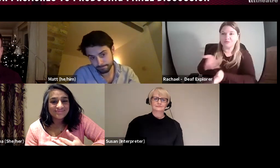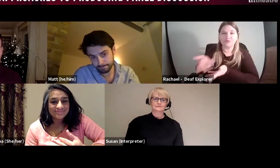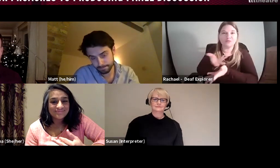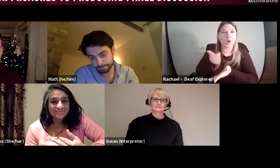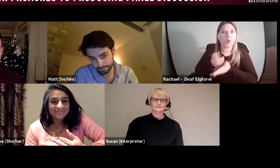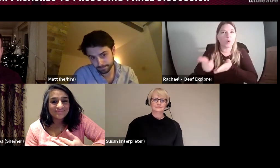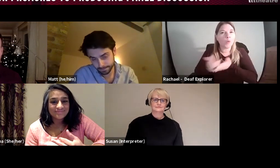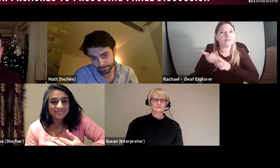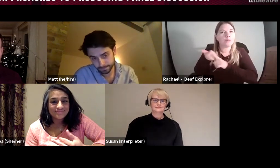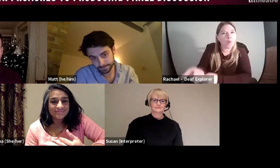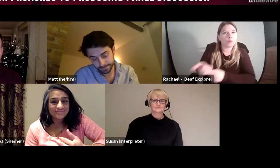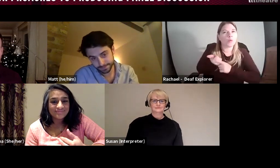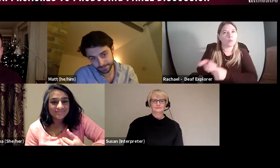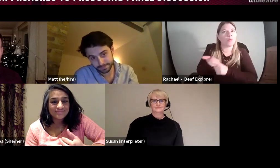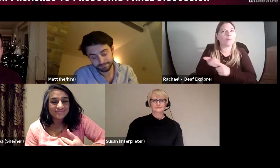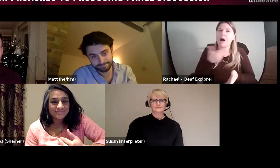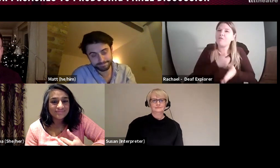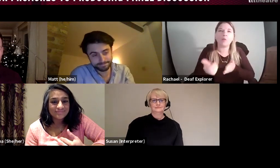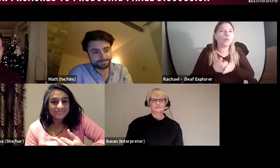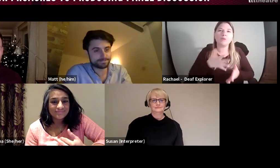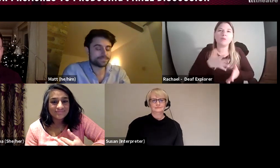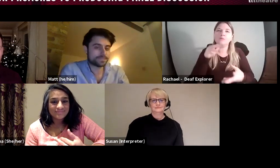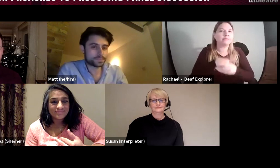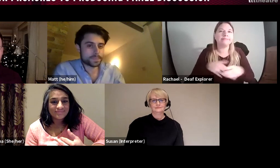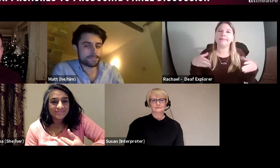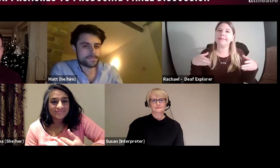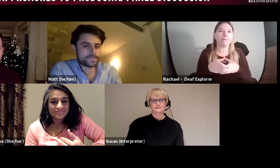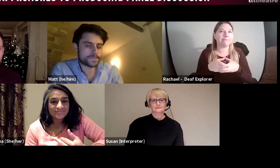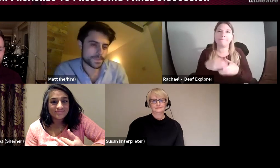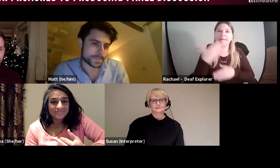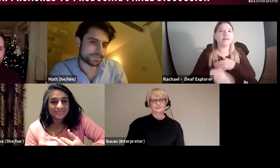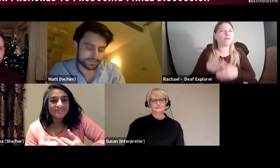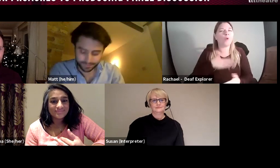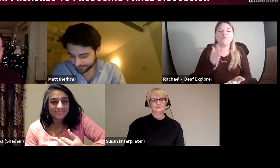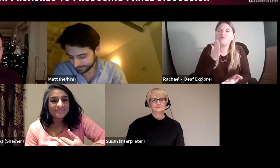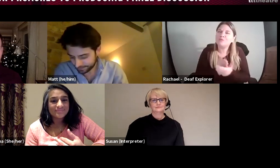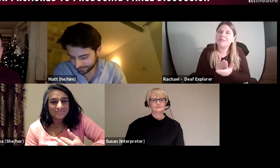and I want support with maths so we've got that skilled exchange if you like and we're always